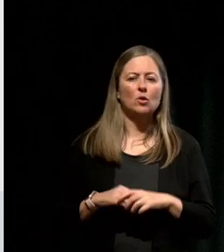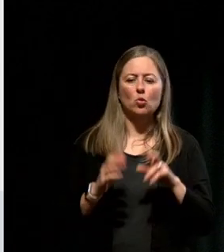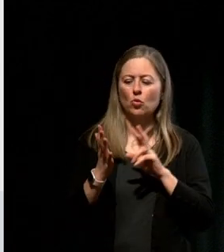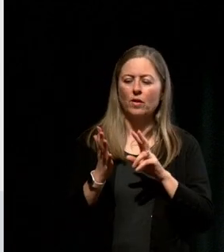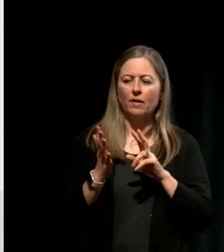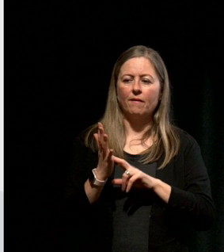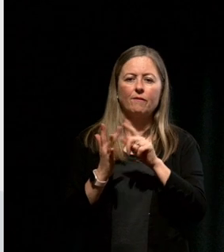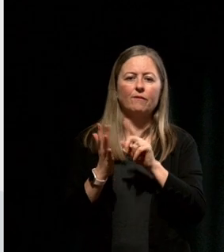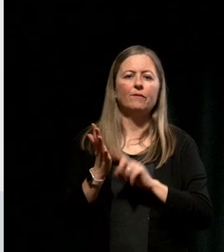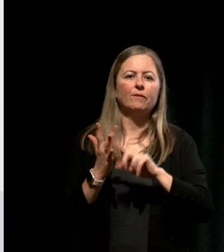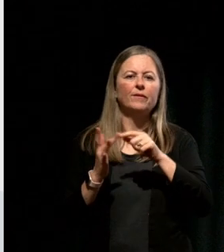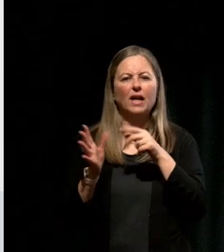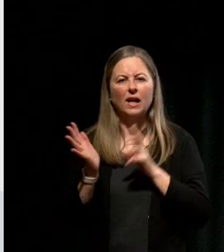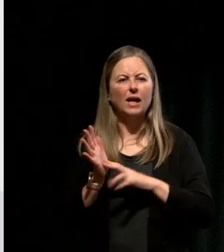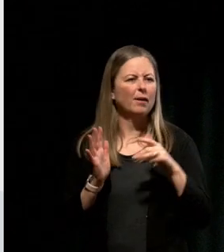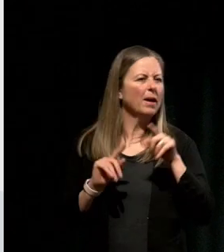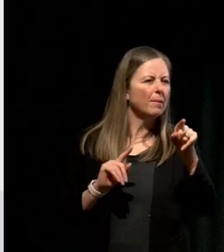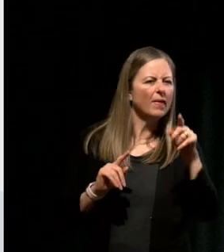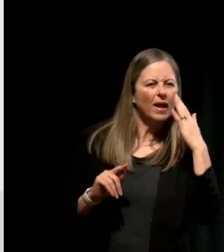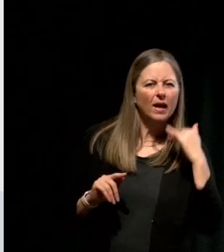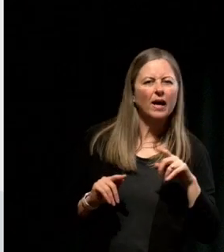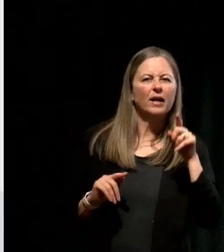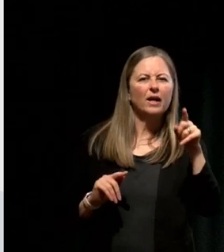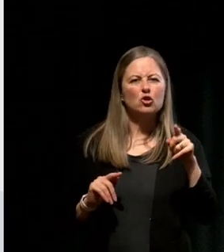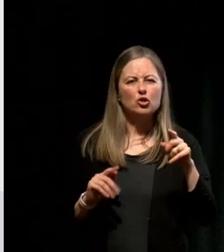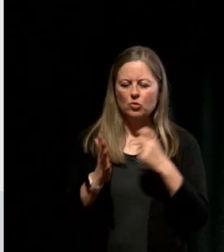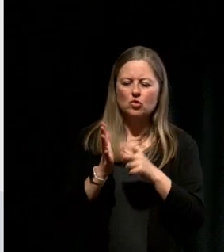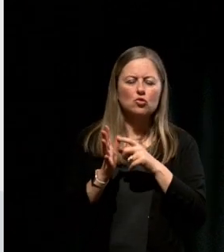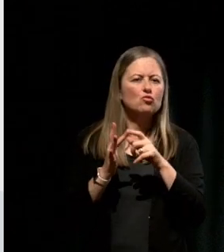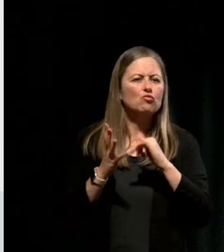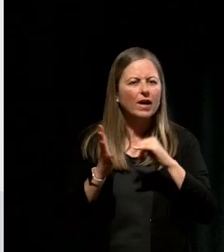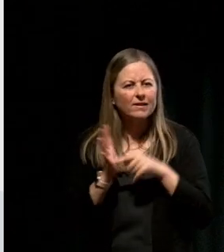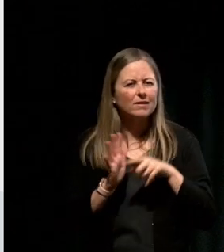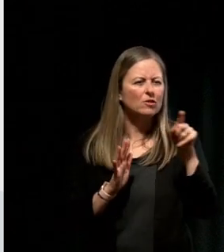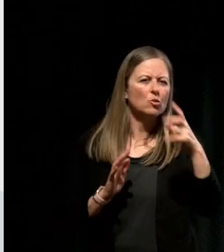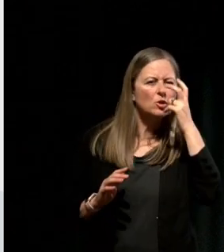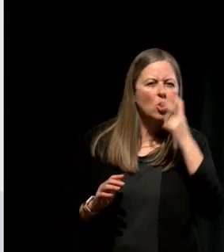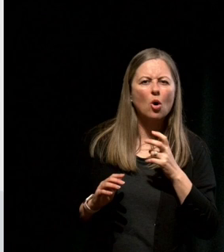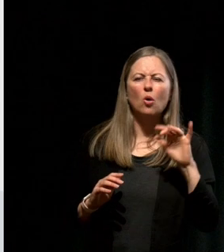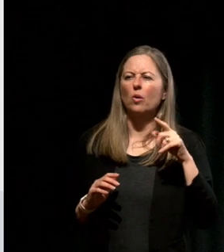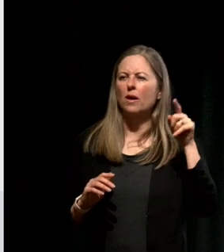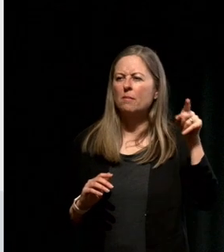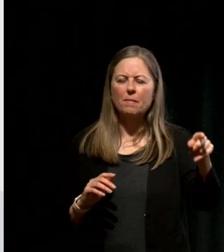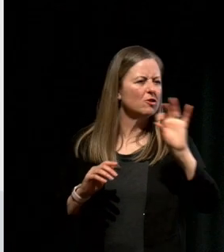Maybe she was racist, or maybe she was just old, or maybe she just didn't get it, and